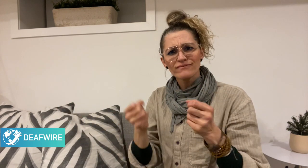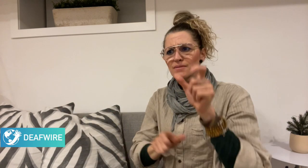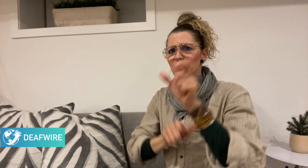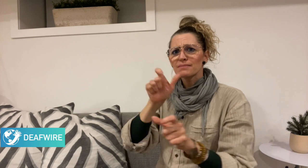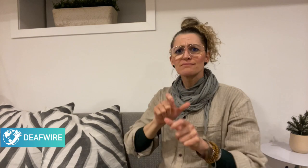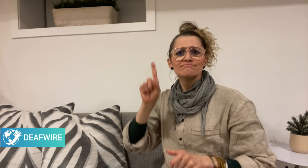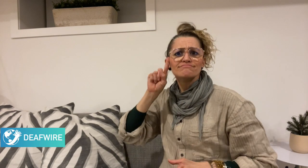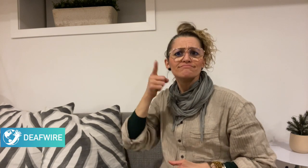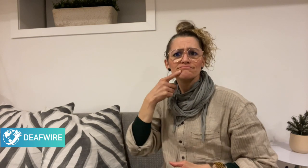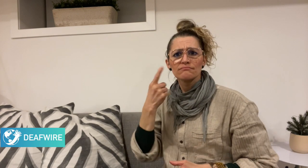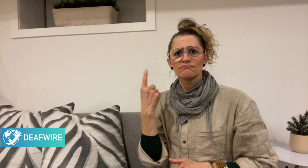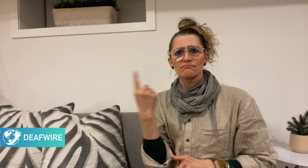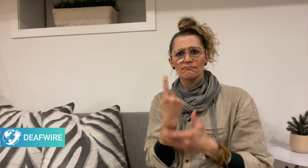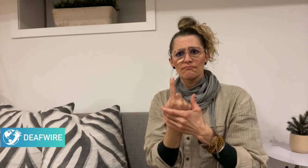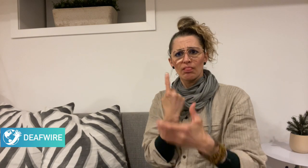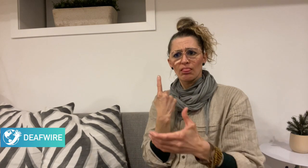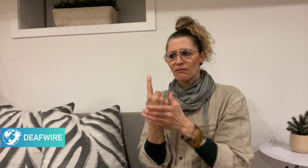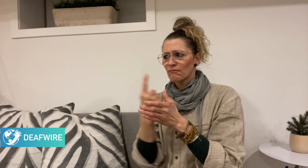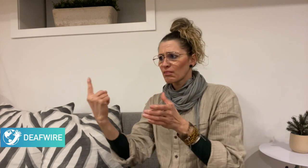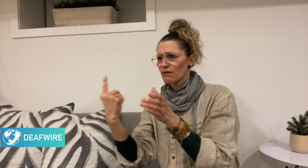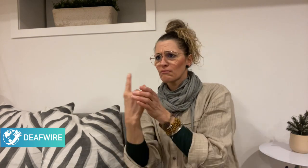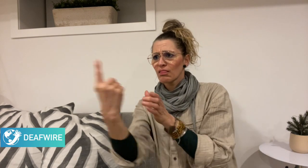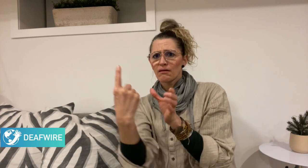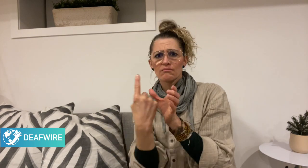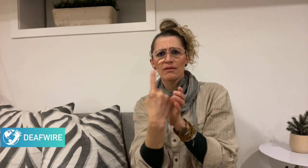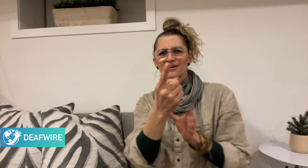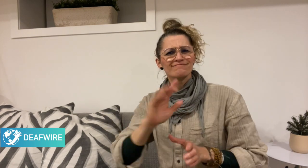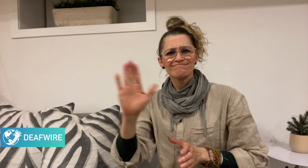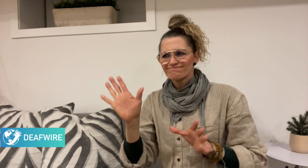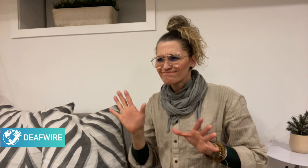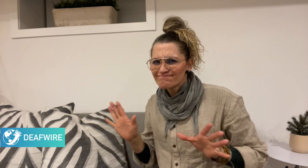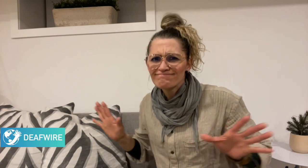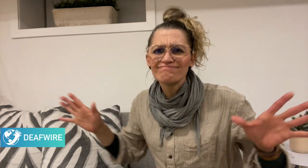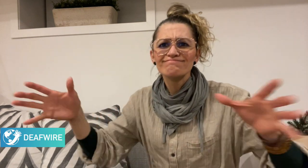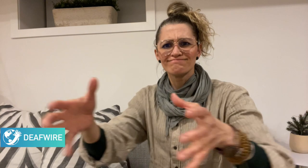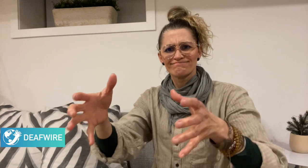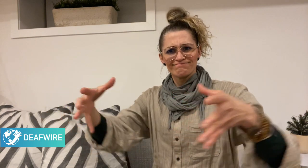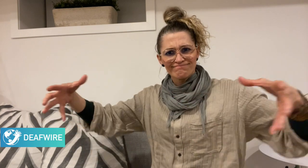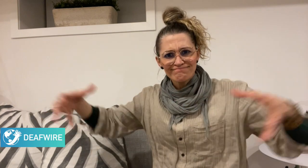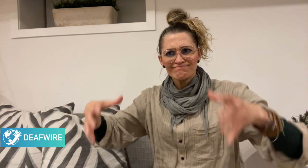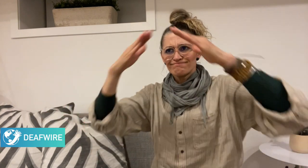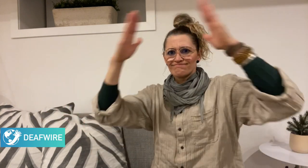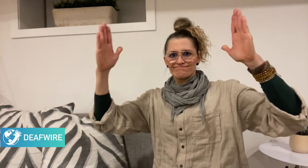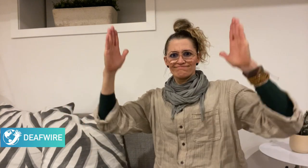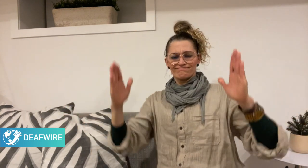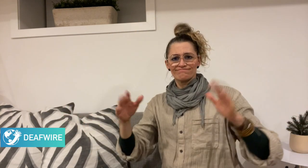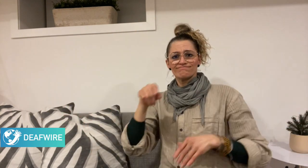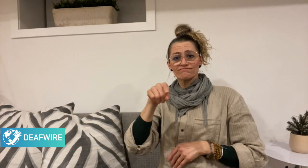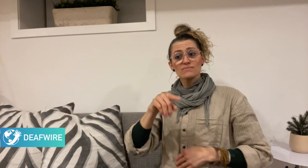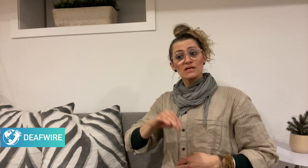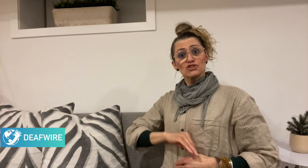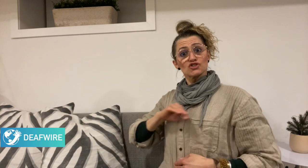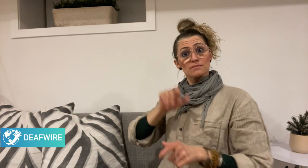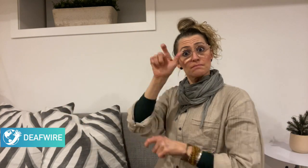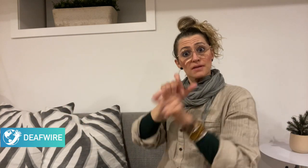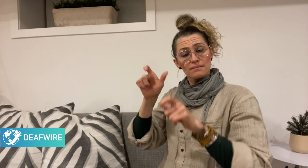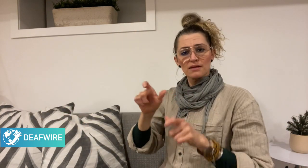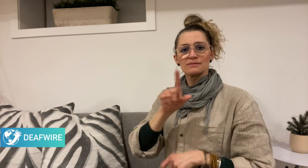Deaf residents over the age of 16. This is the extension